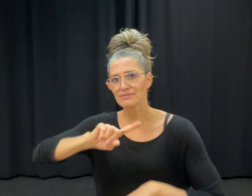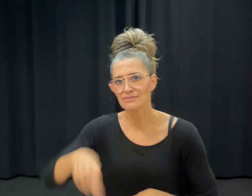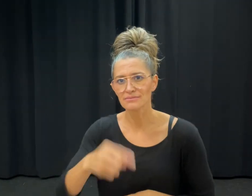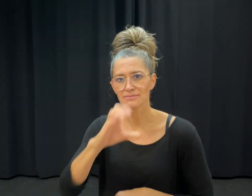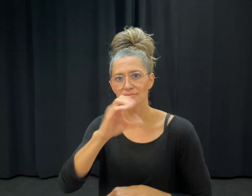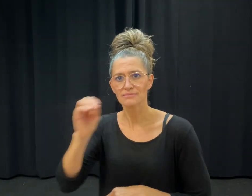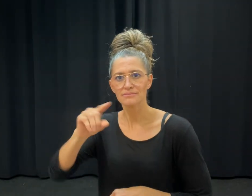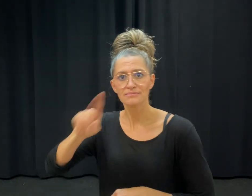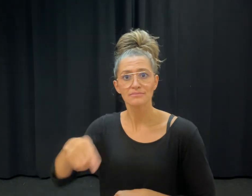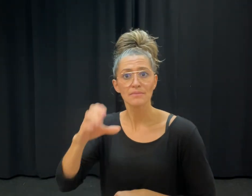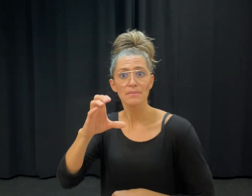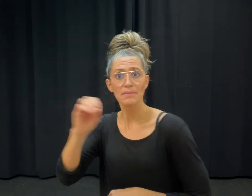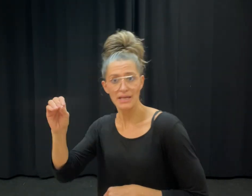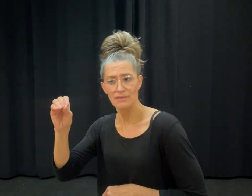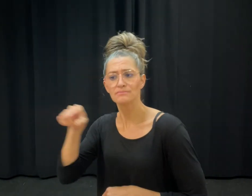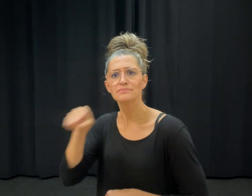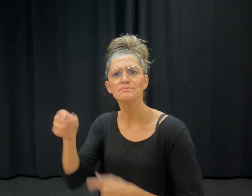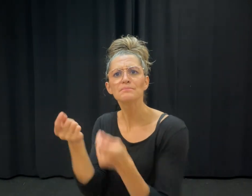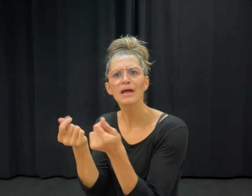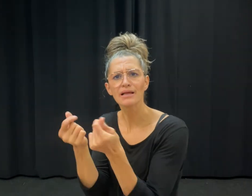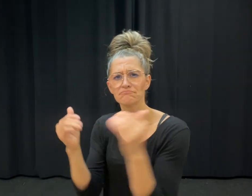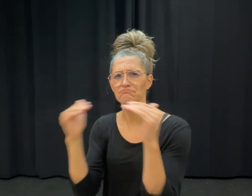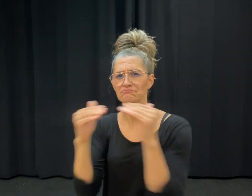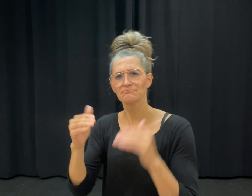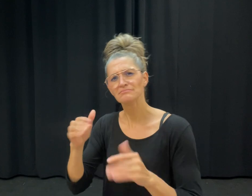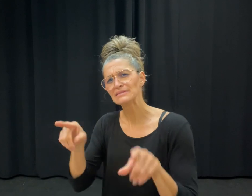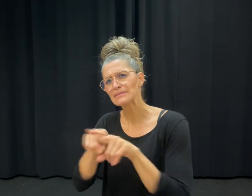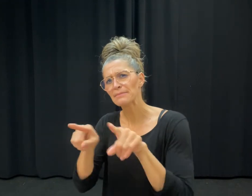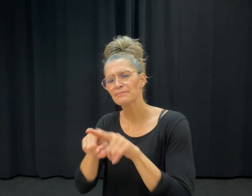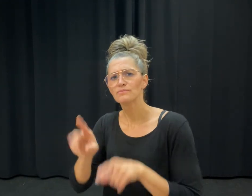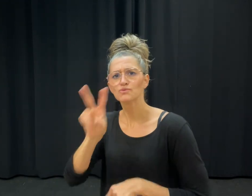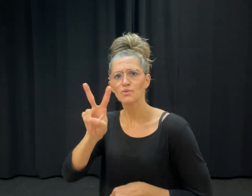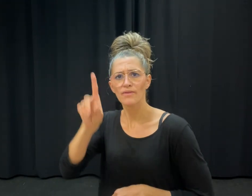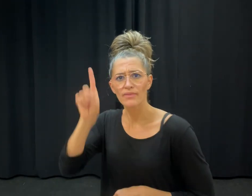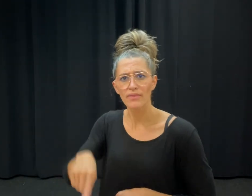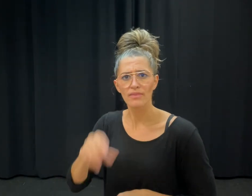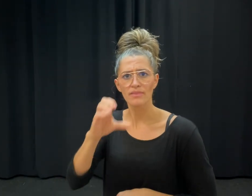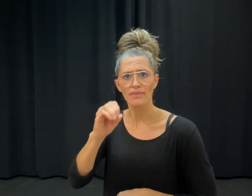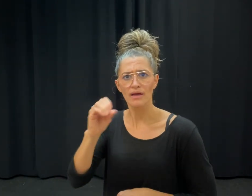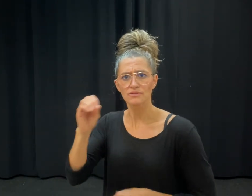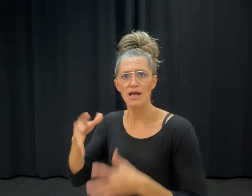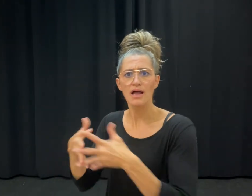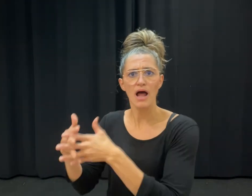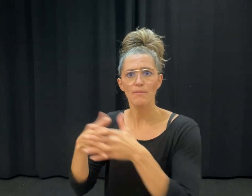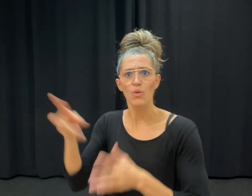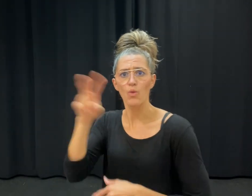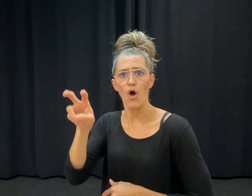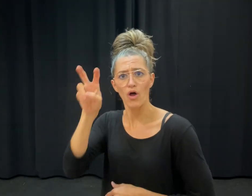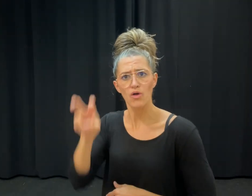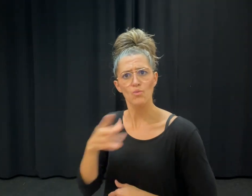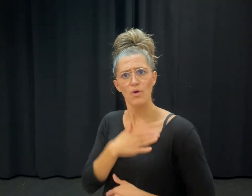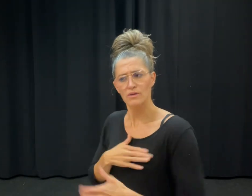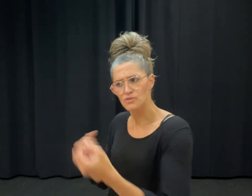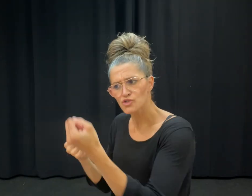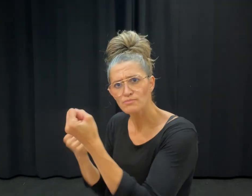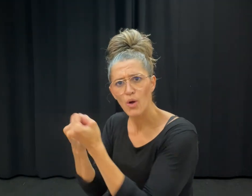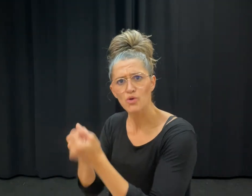(around $2,000 USD) in donations to support its sports